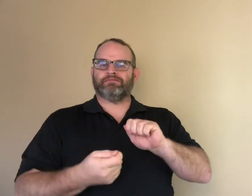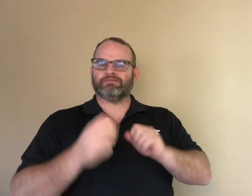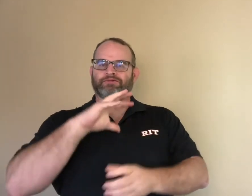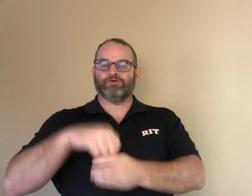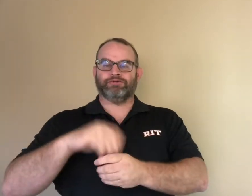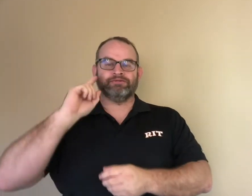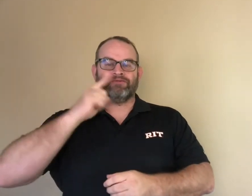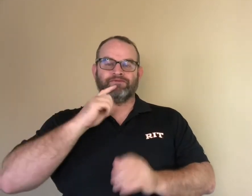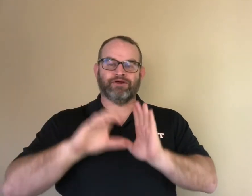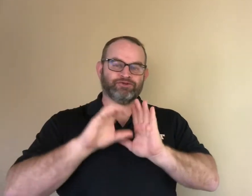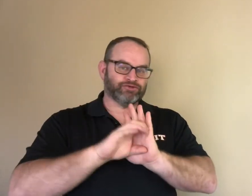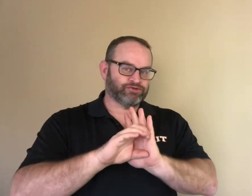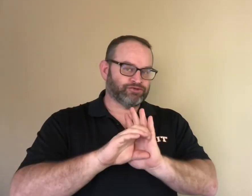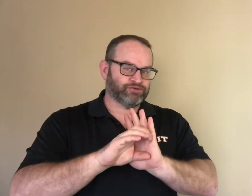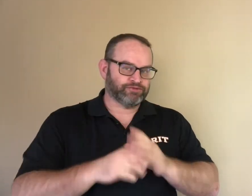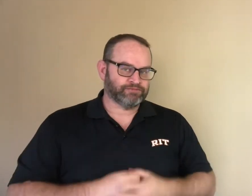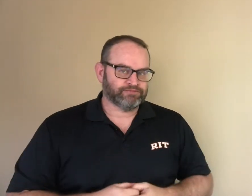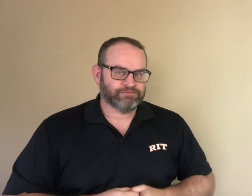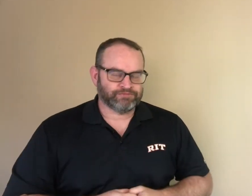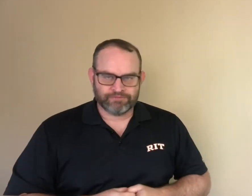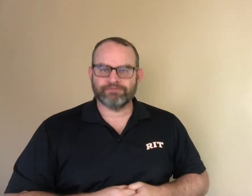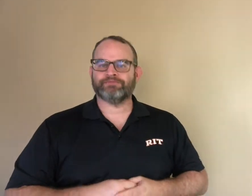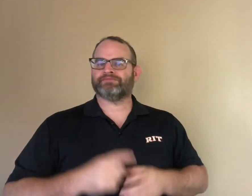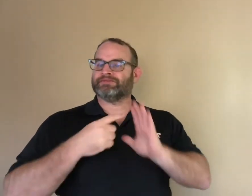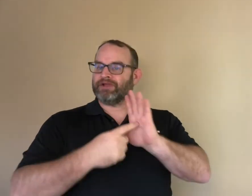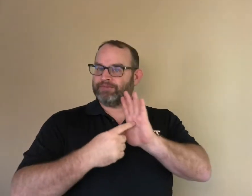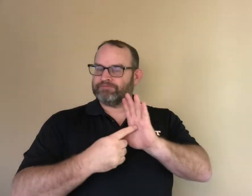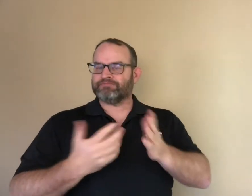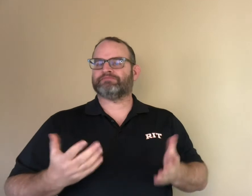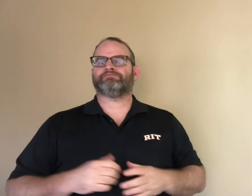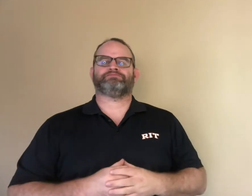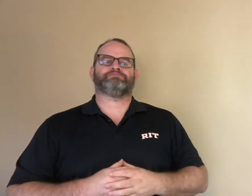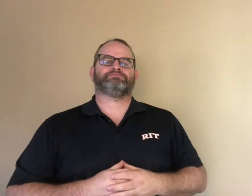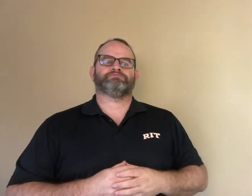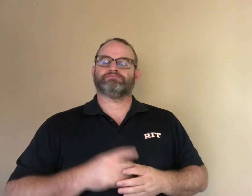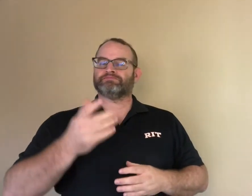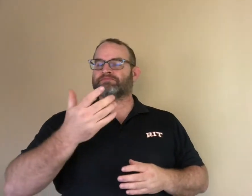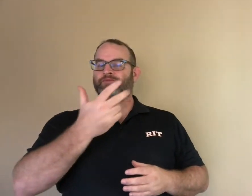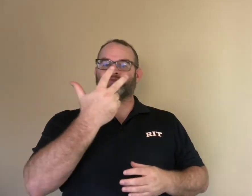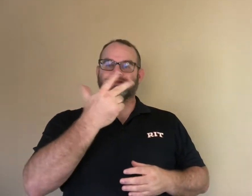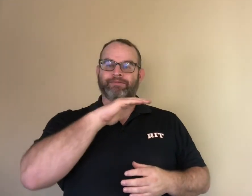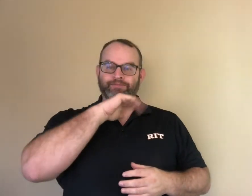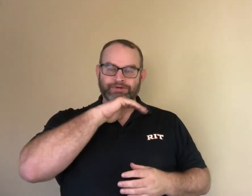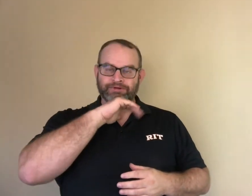There is a story that adapted from The Story of the Three Little Pigs. The adapted story includes a deaf character.